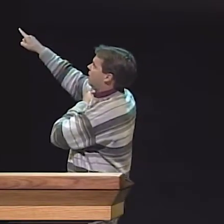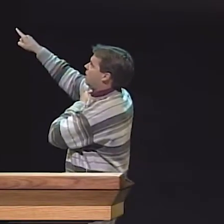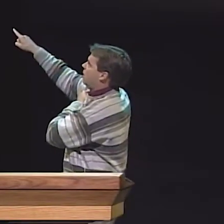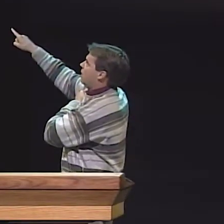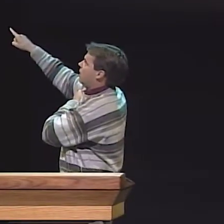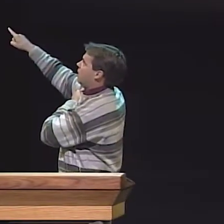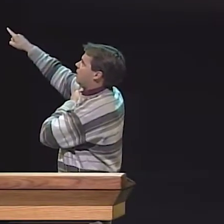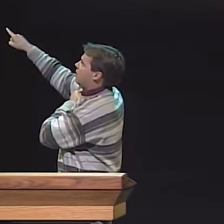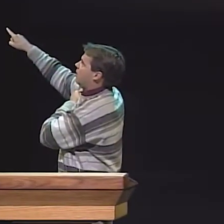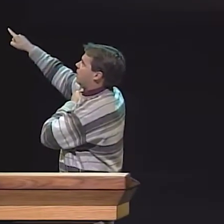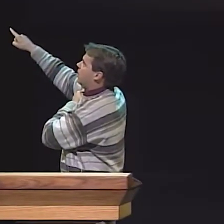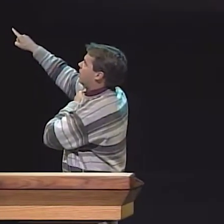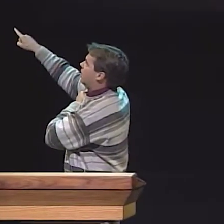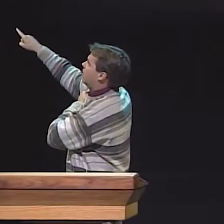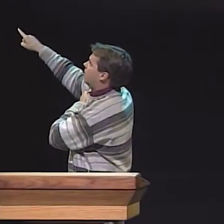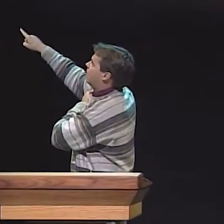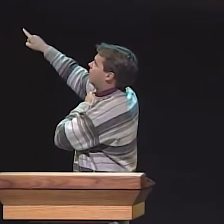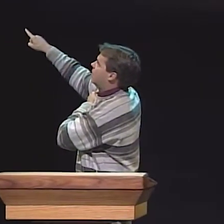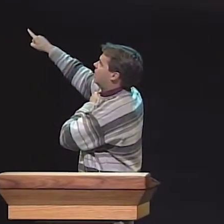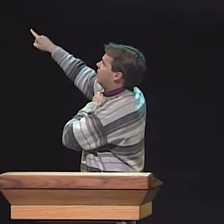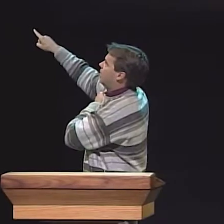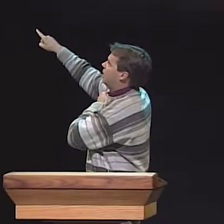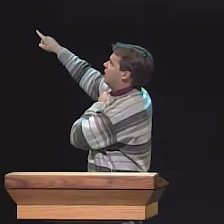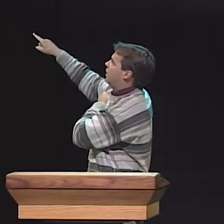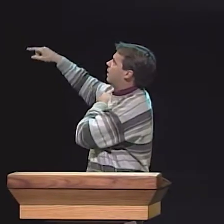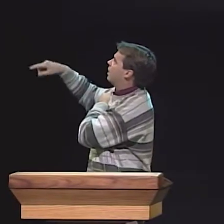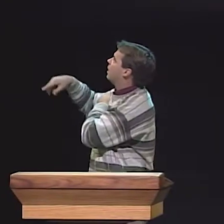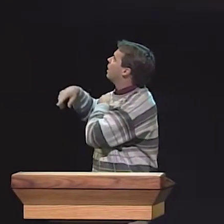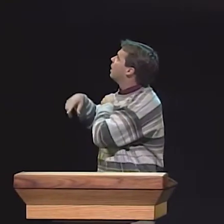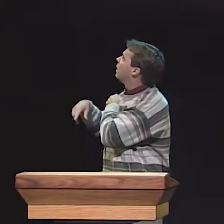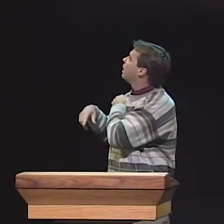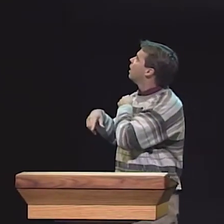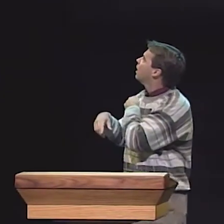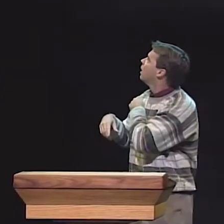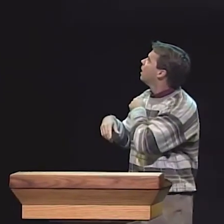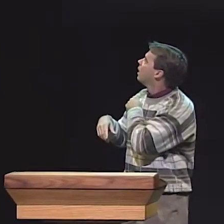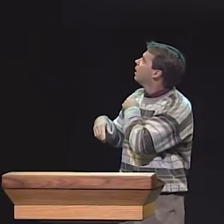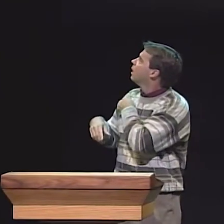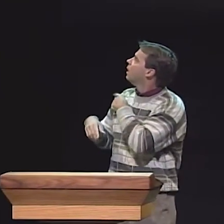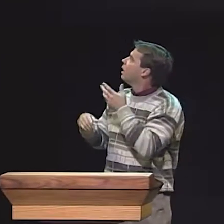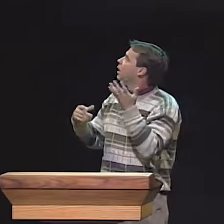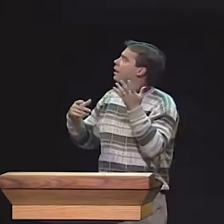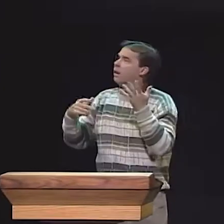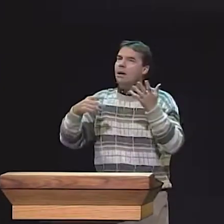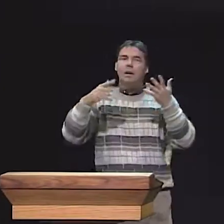THERE ARE 24--24 FEATURES THAT THEY COULD LEARN.